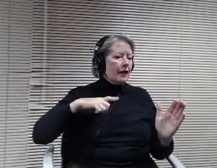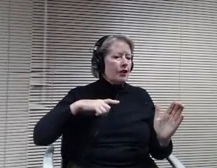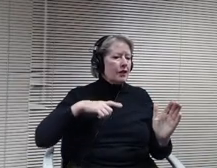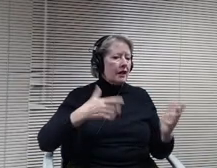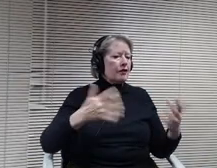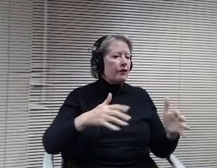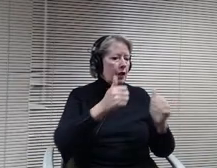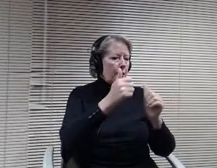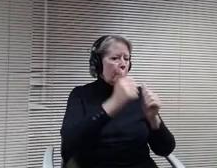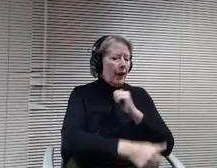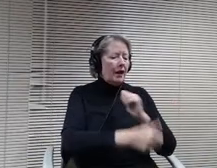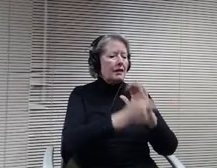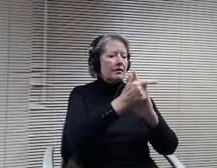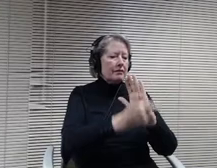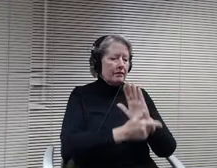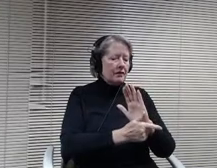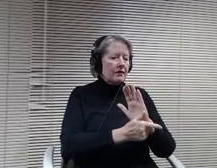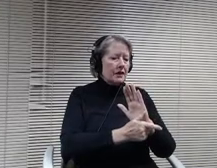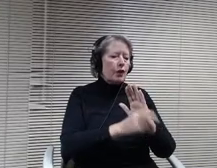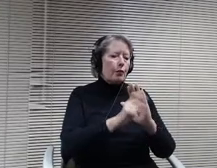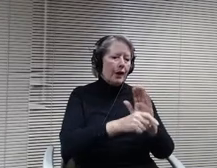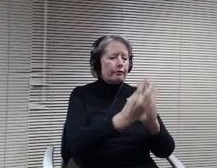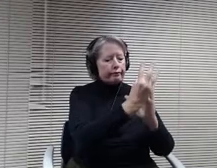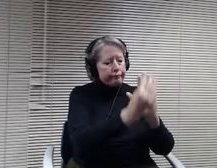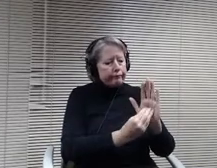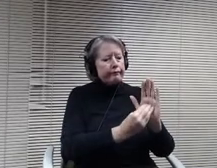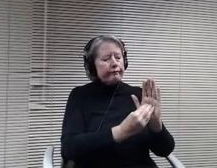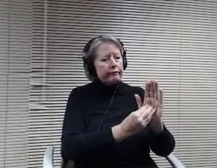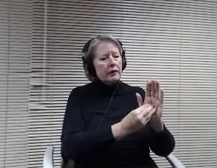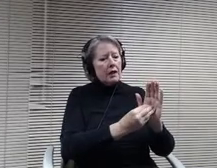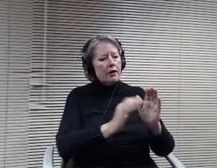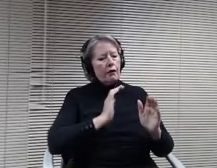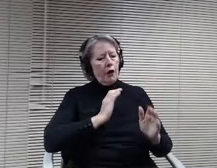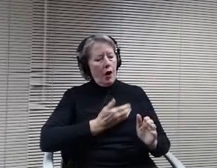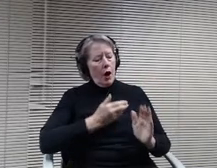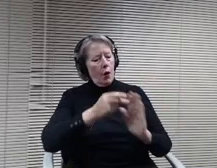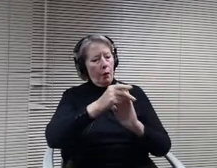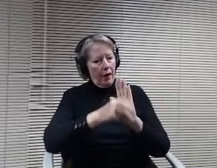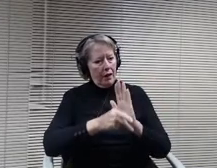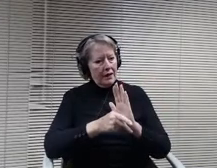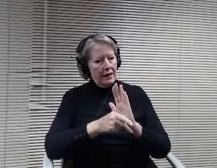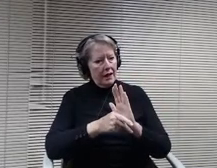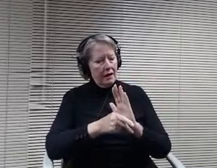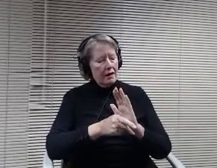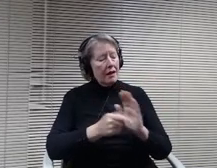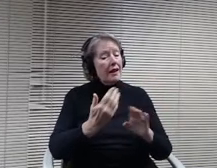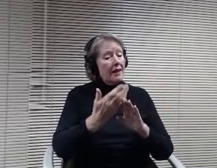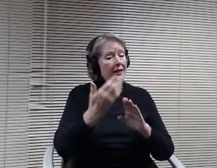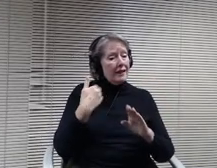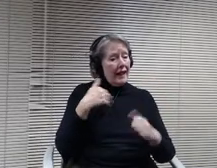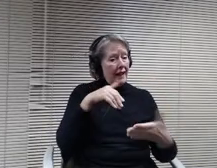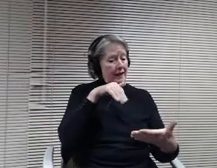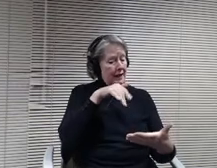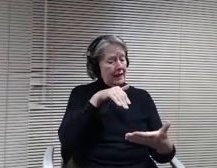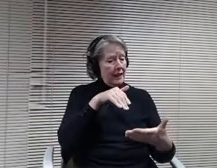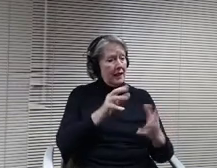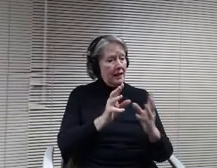As you indicated at the last study session, you felt that it was ready to be at least considered for adoption. So I